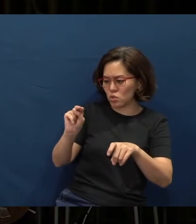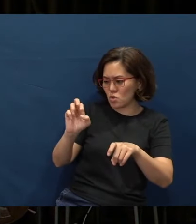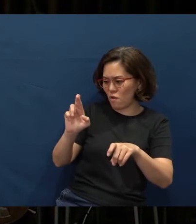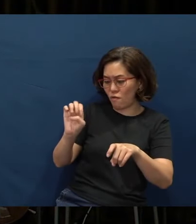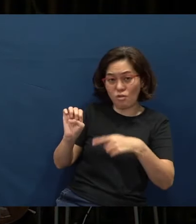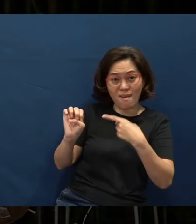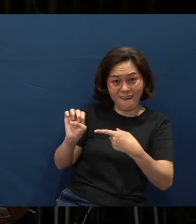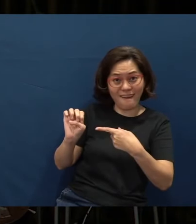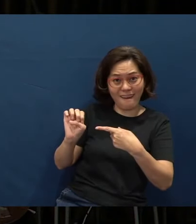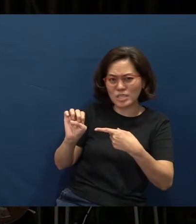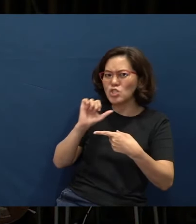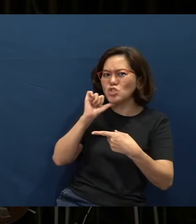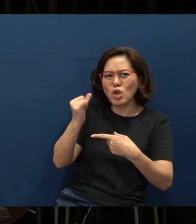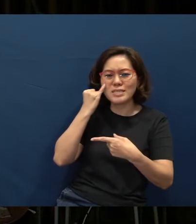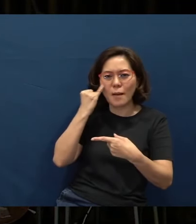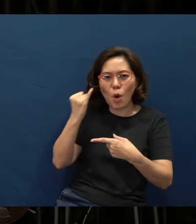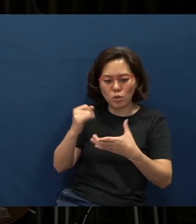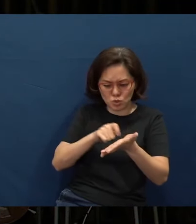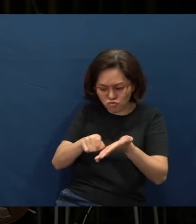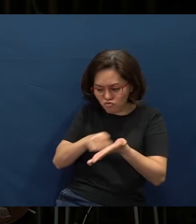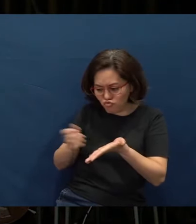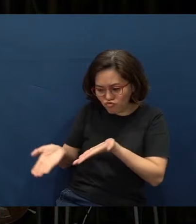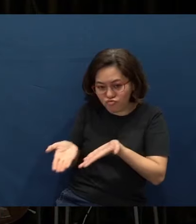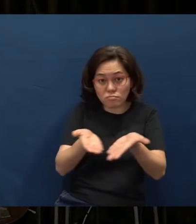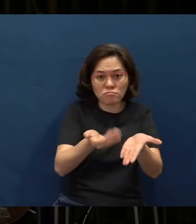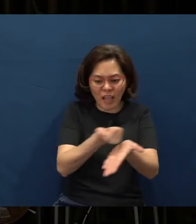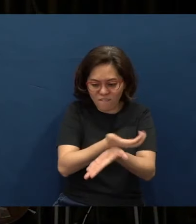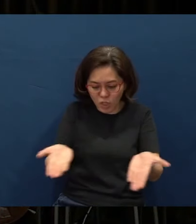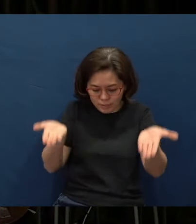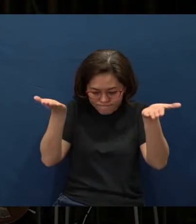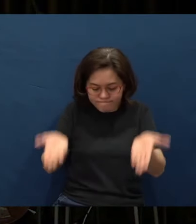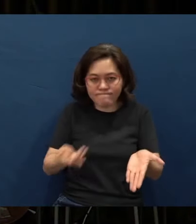It’s not meant to write to you there and tell you: “Everything here is a promise.”